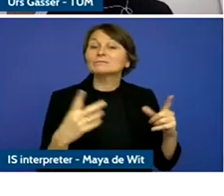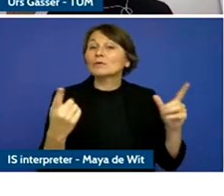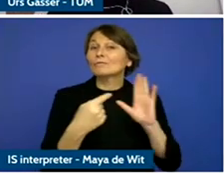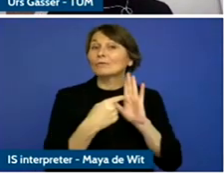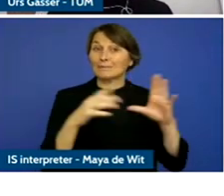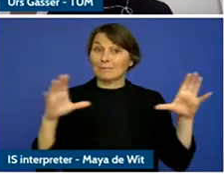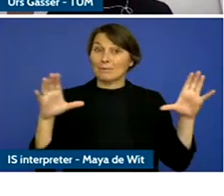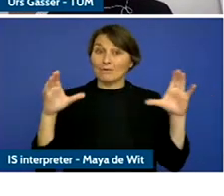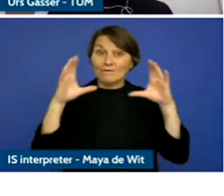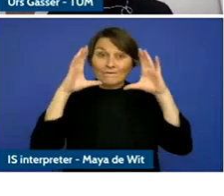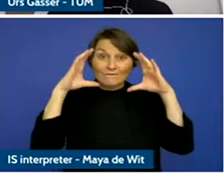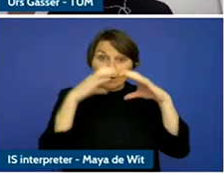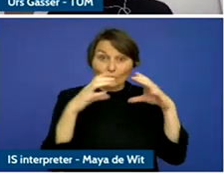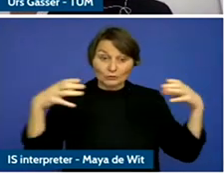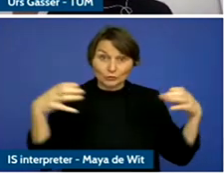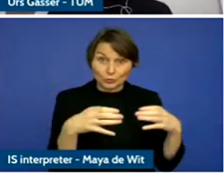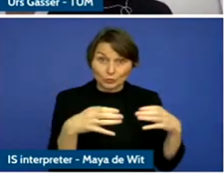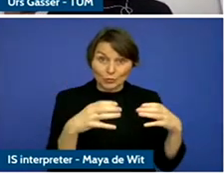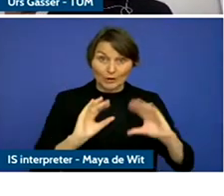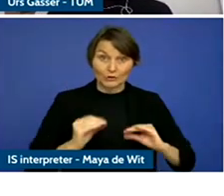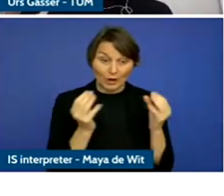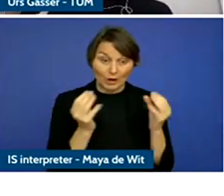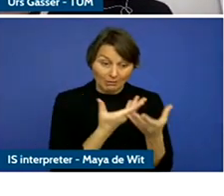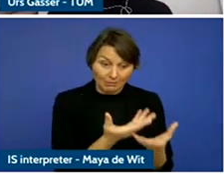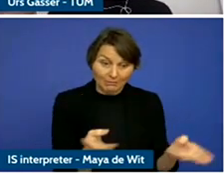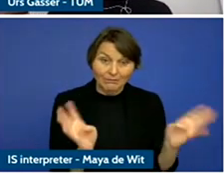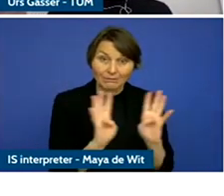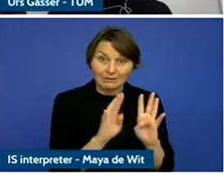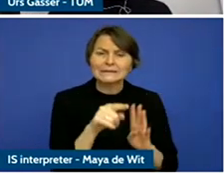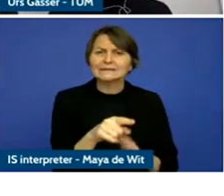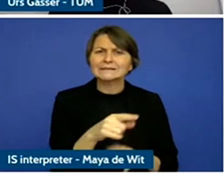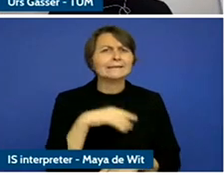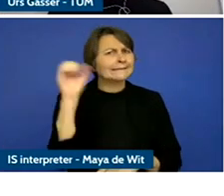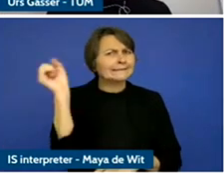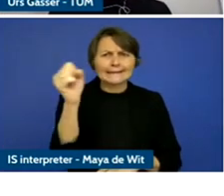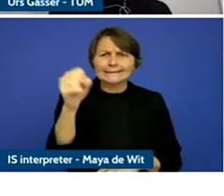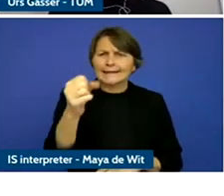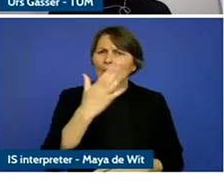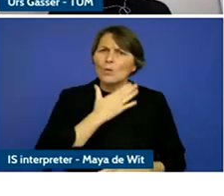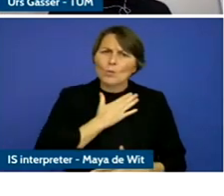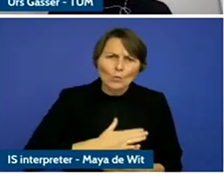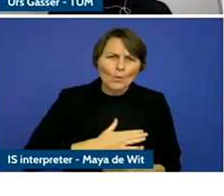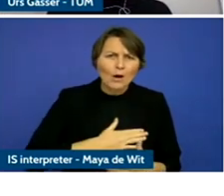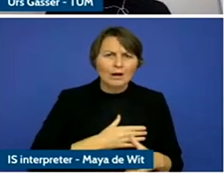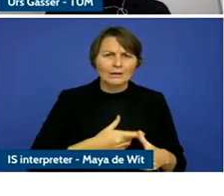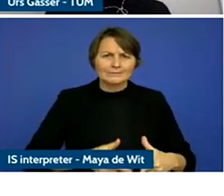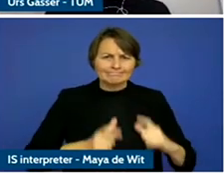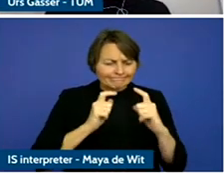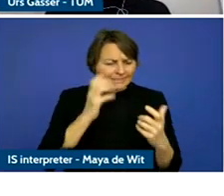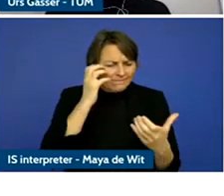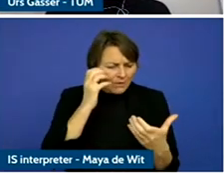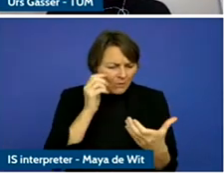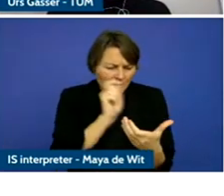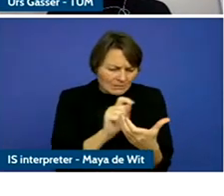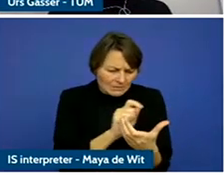they use the phone and screen time which then means that they use more and more